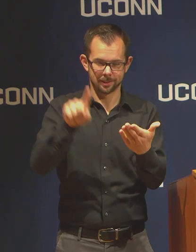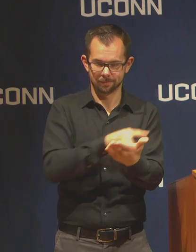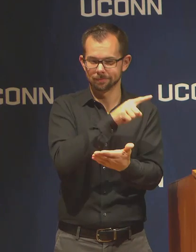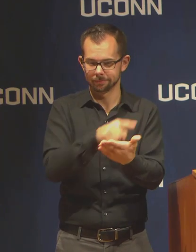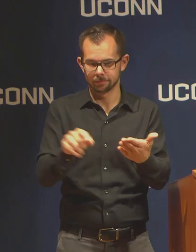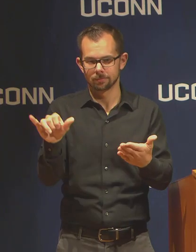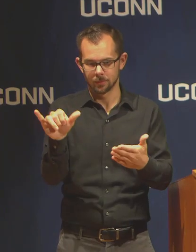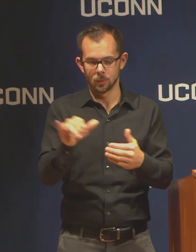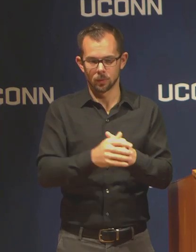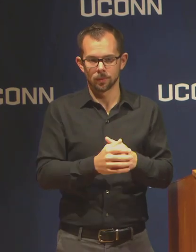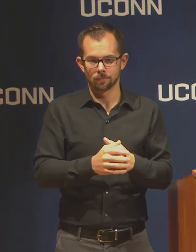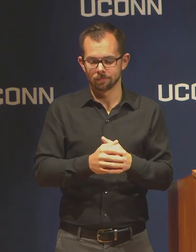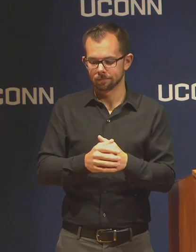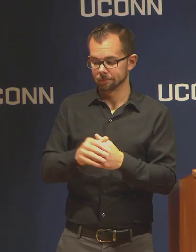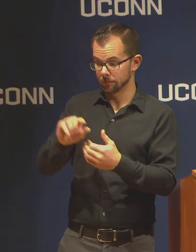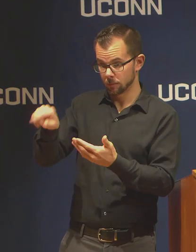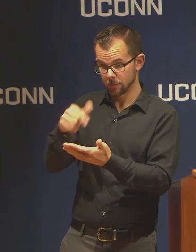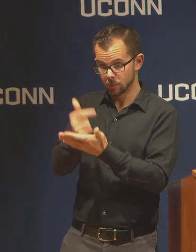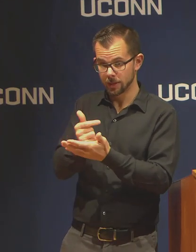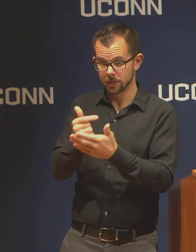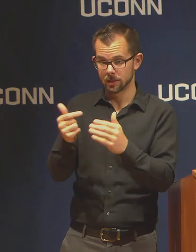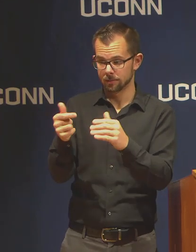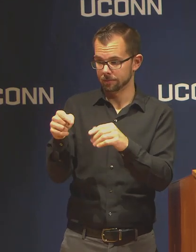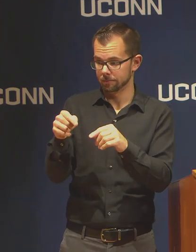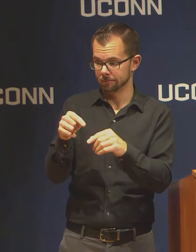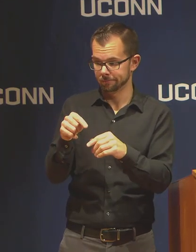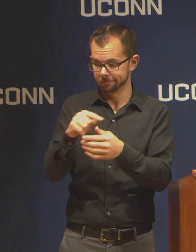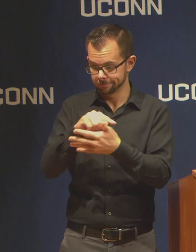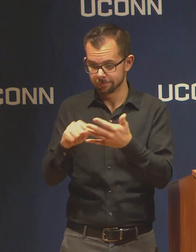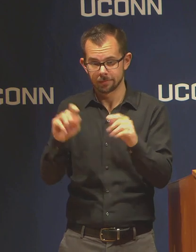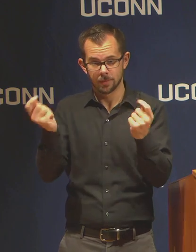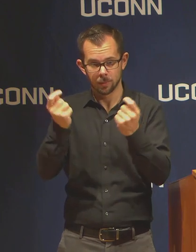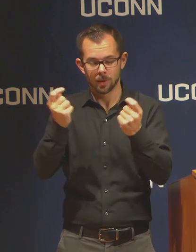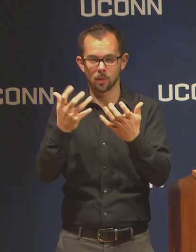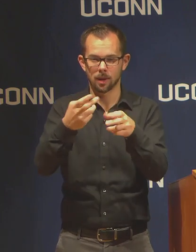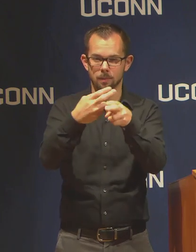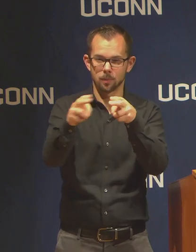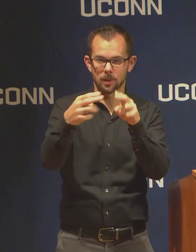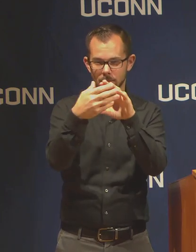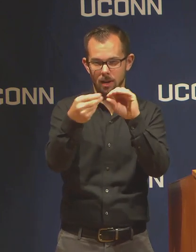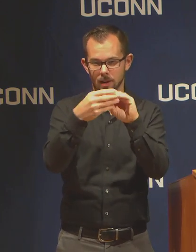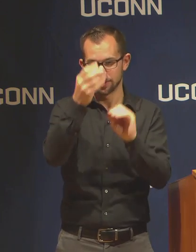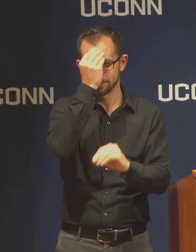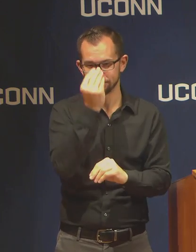make a brief comment to the class of 2020. Just share with you